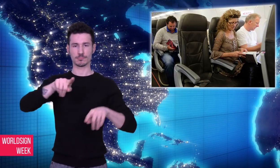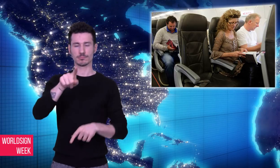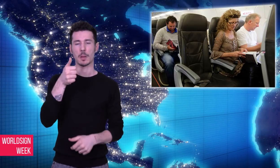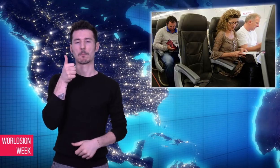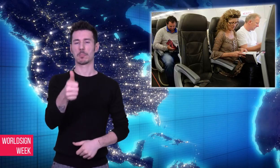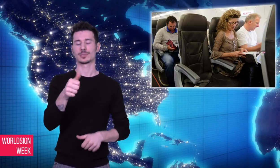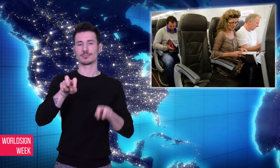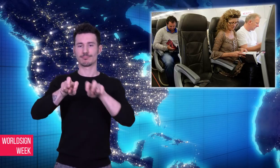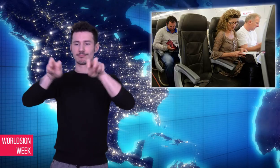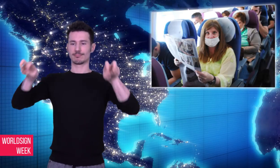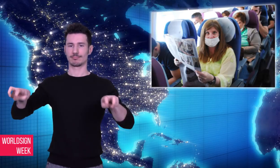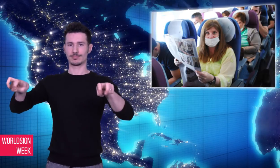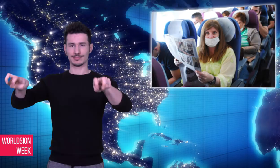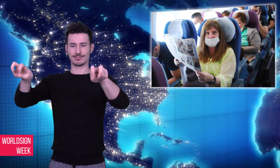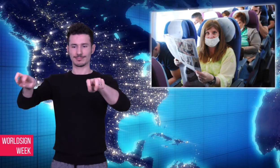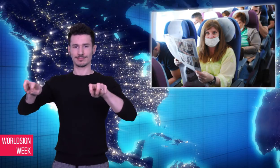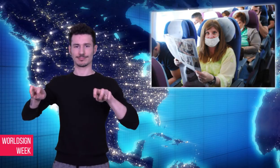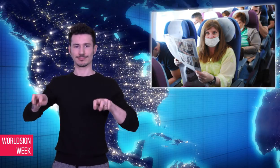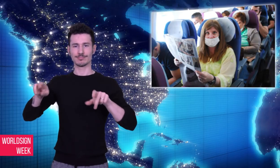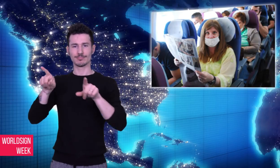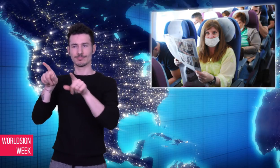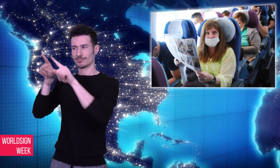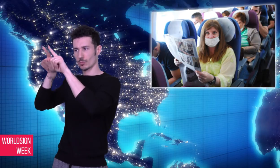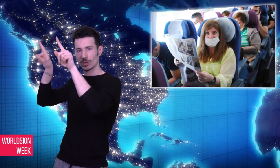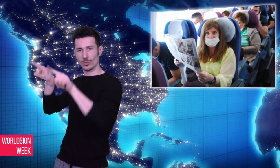leaving it. The study confirmed what the